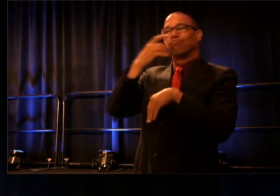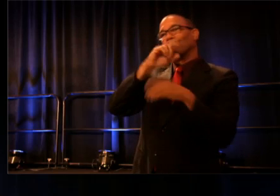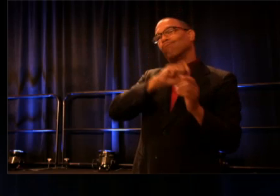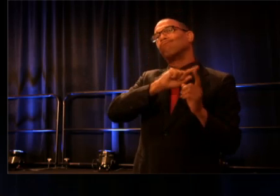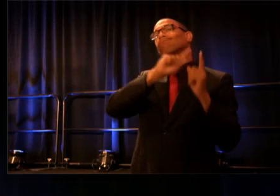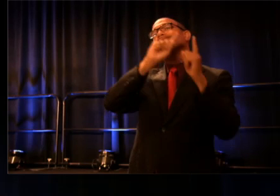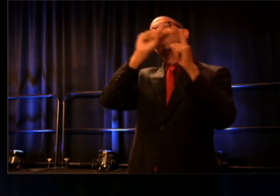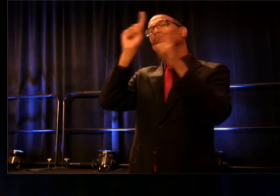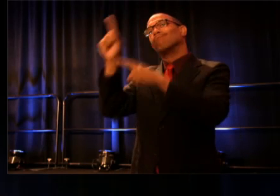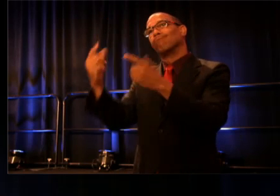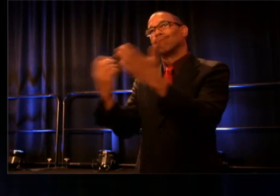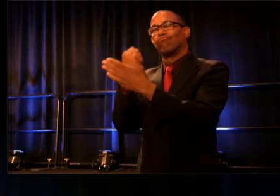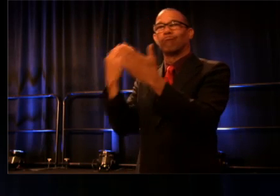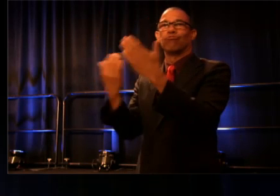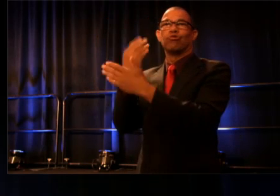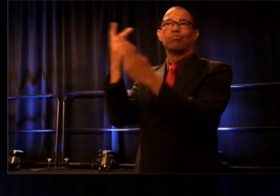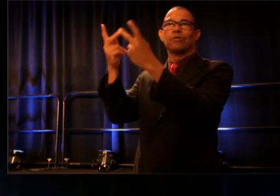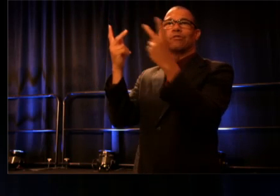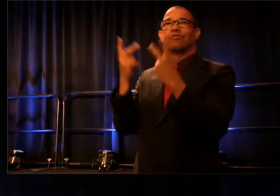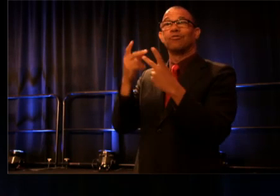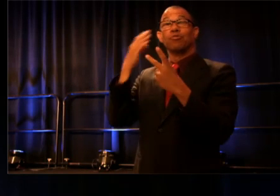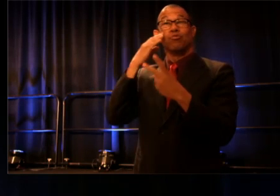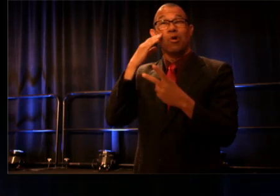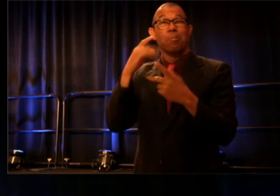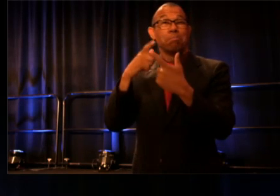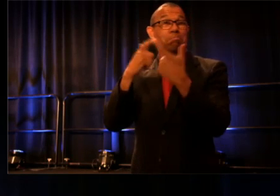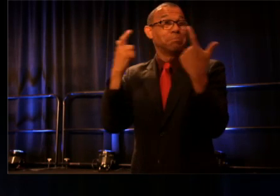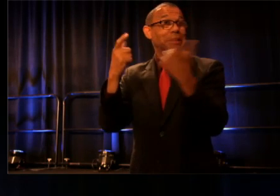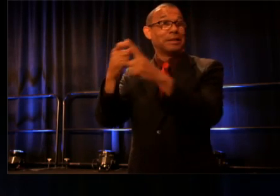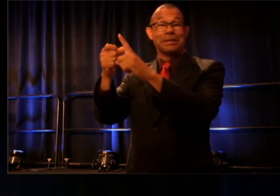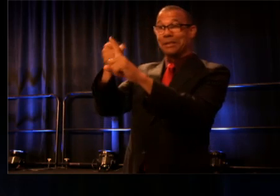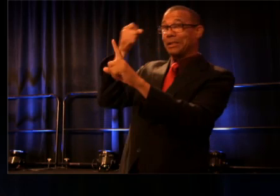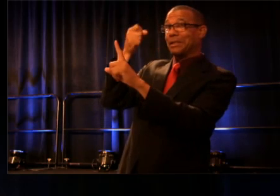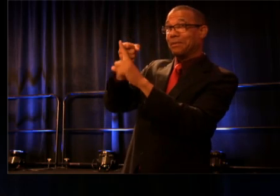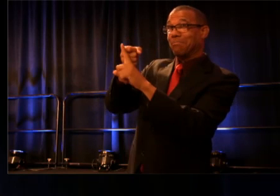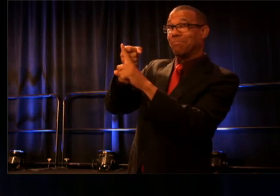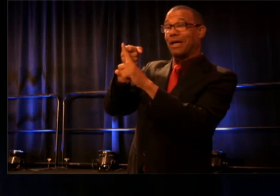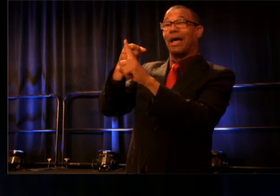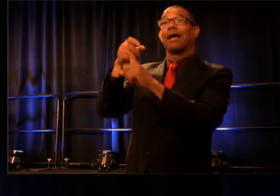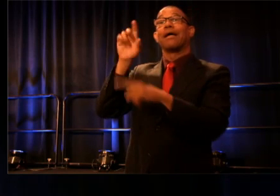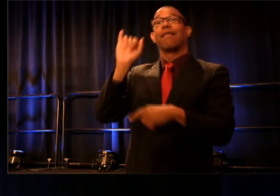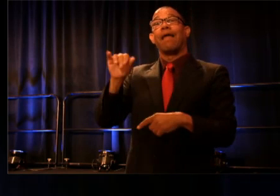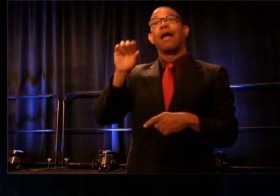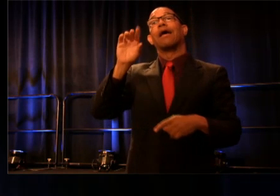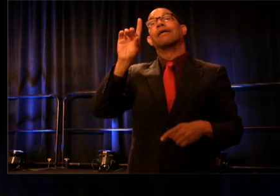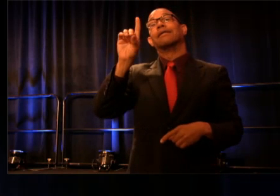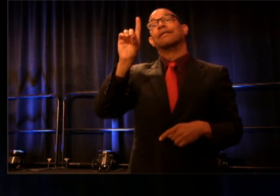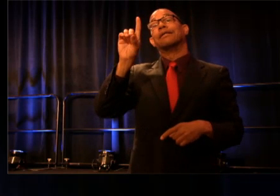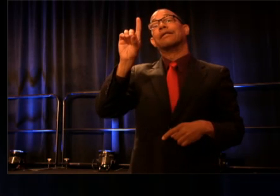I think many of you know what a big impact, Dafina McMillan has had on TCG